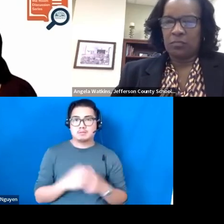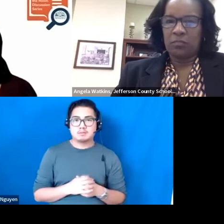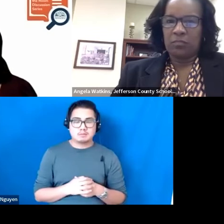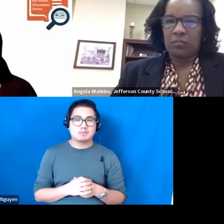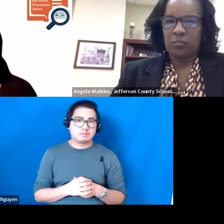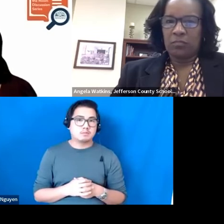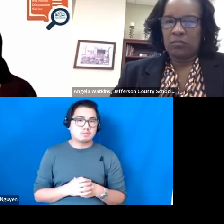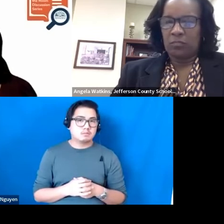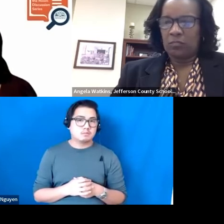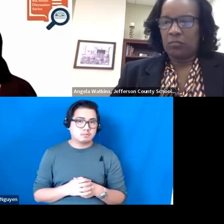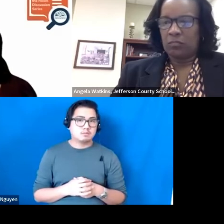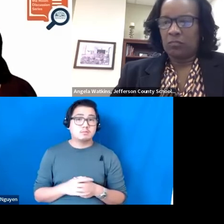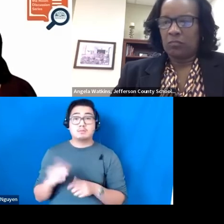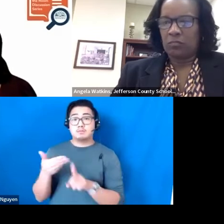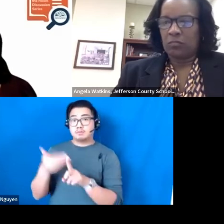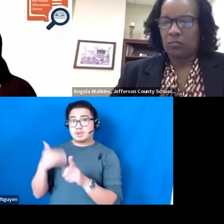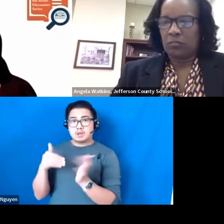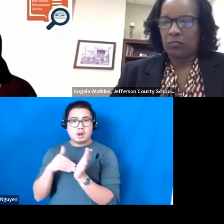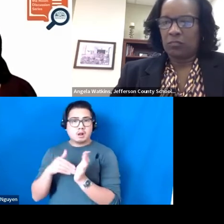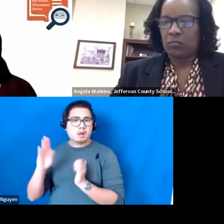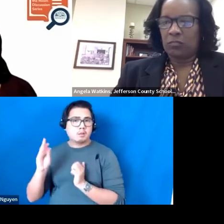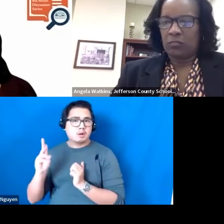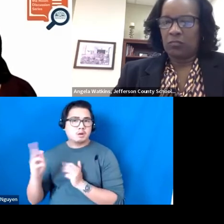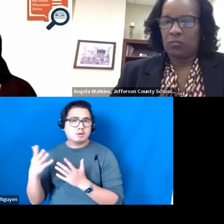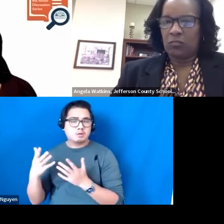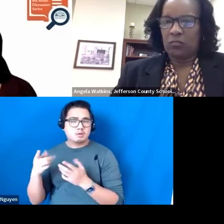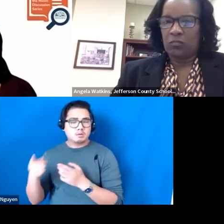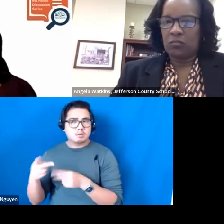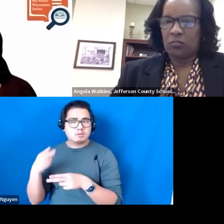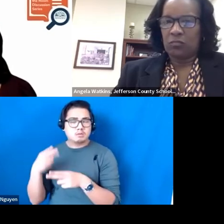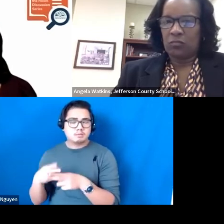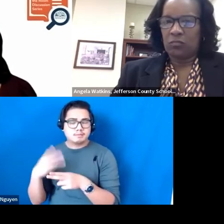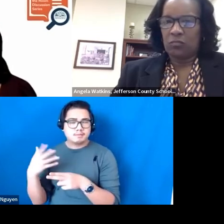You talked about, Dr. Booker, that the communication